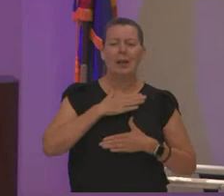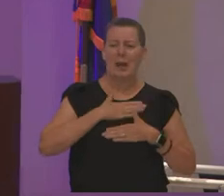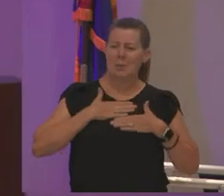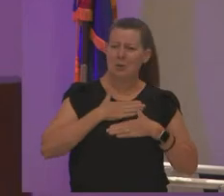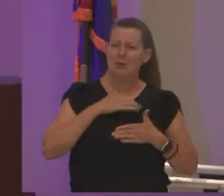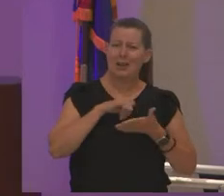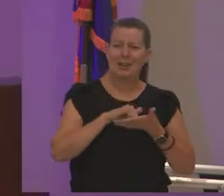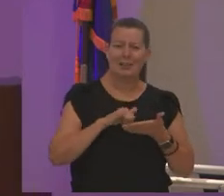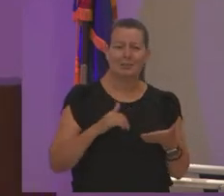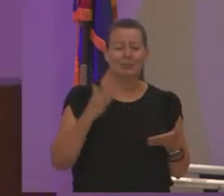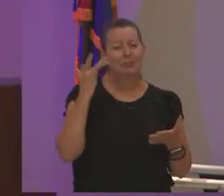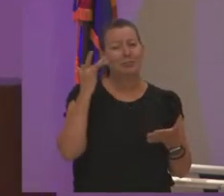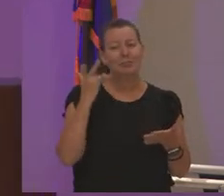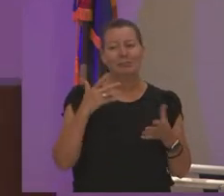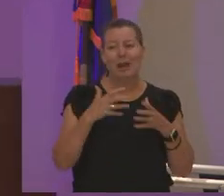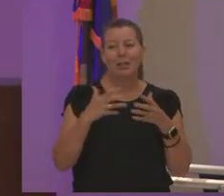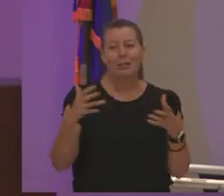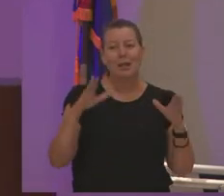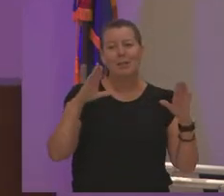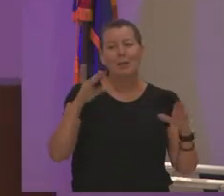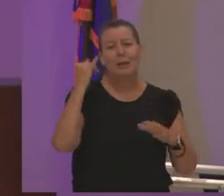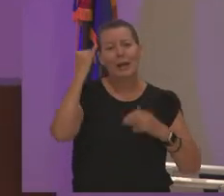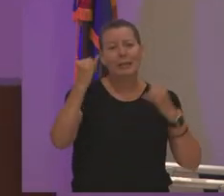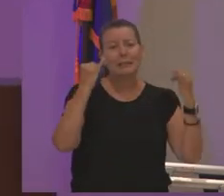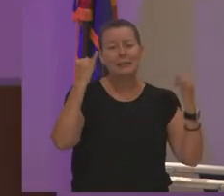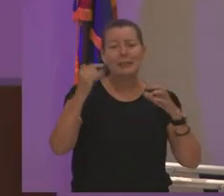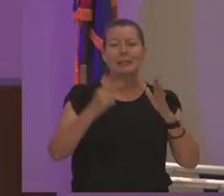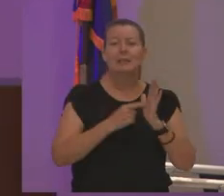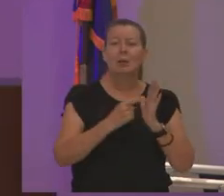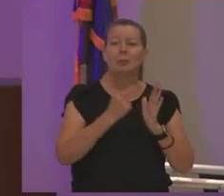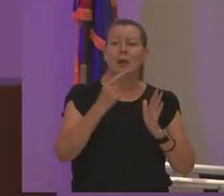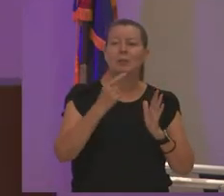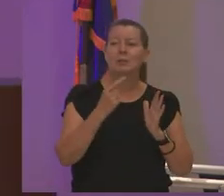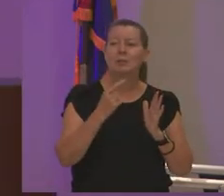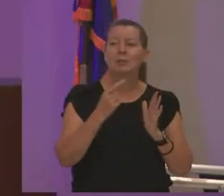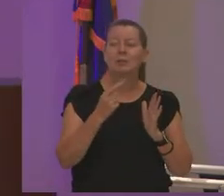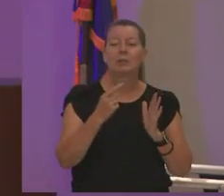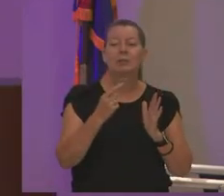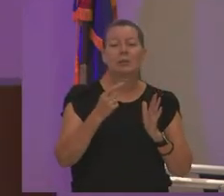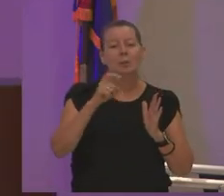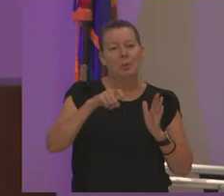because i have a lot of great ideas and sometimes you have to be you know focused and corralled a